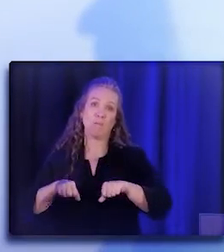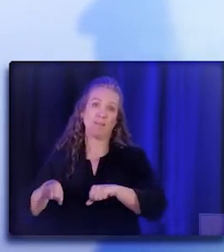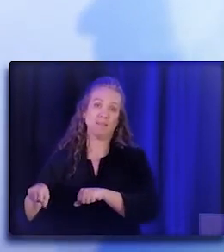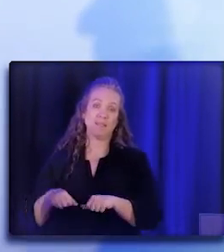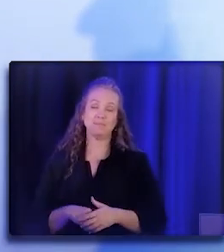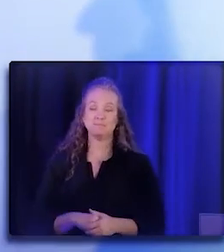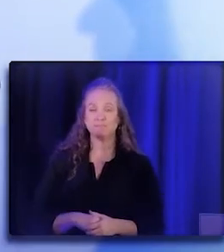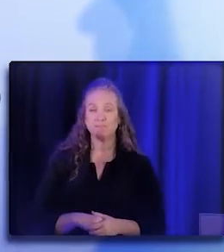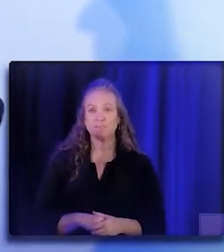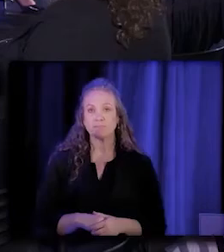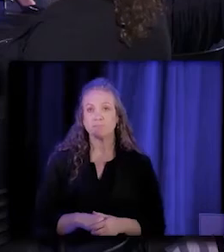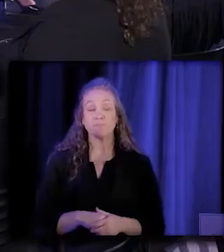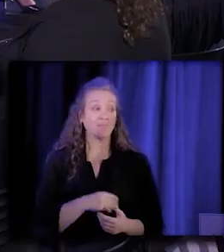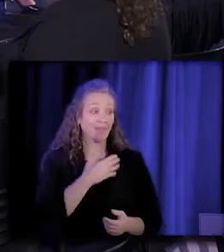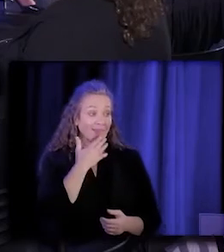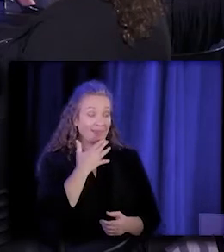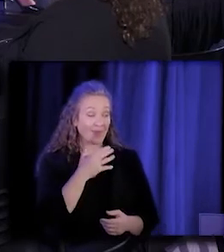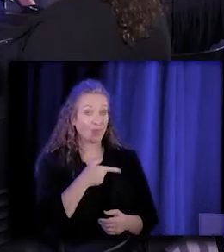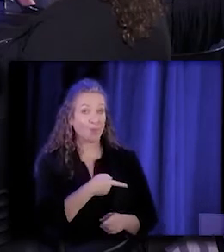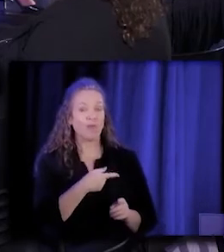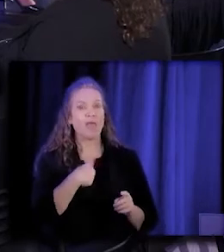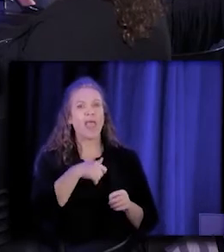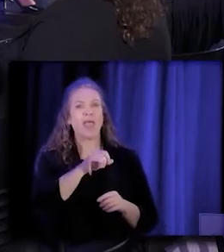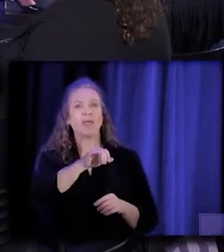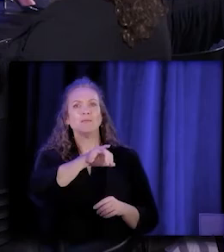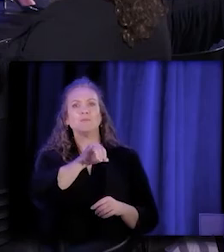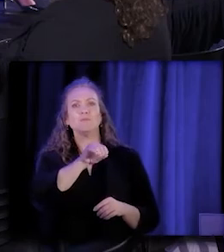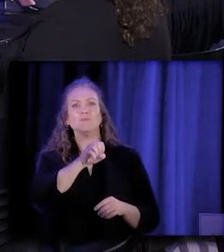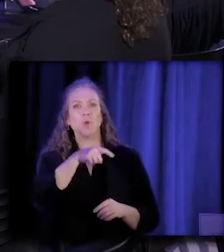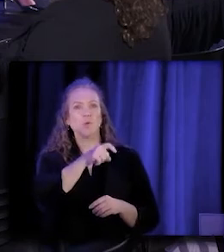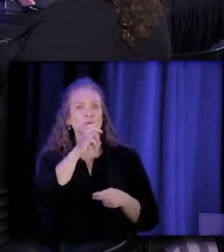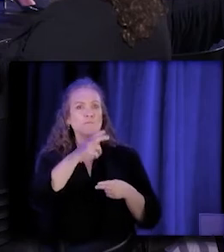And I think, you know, Joe, you mentioned earlier policy can be infused with bias